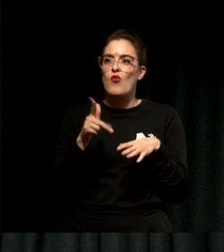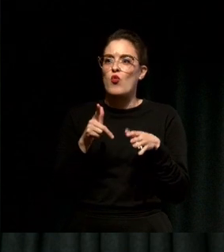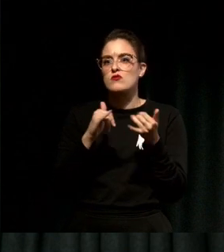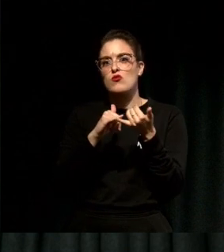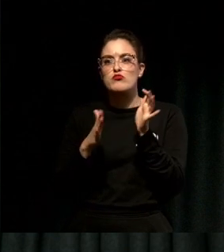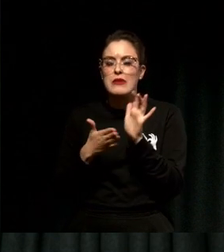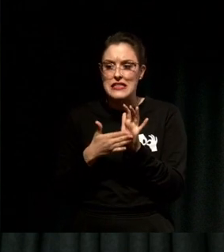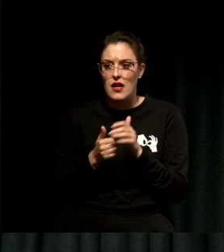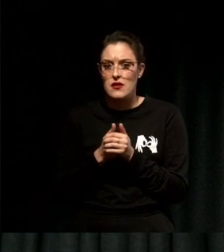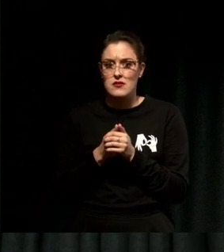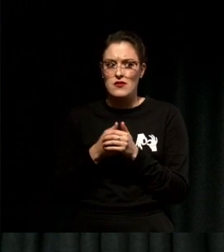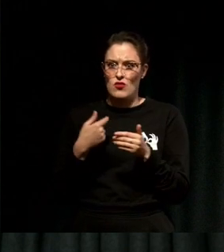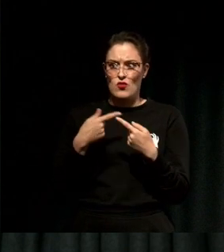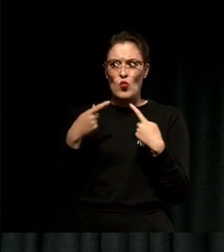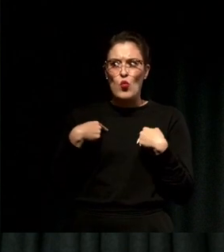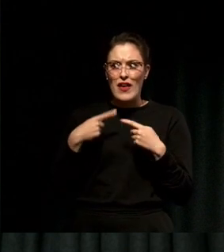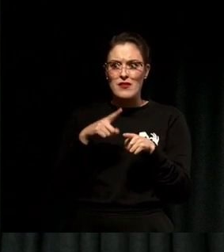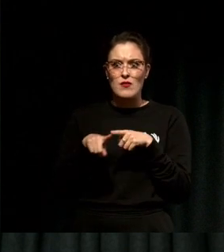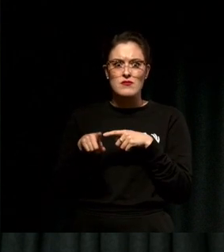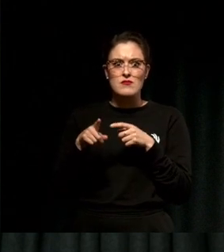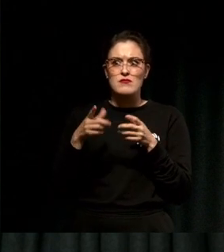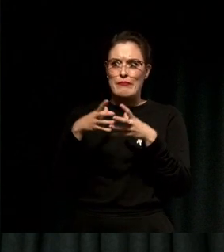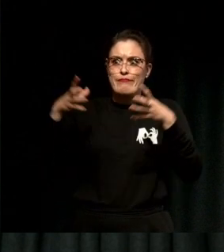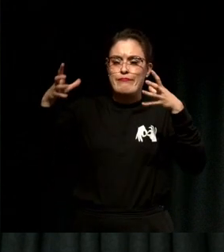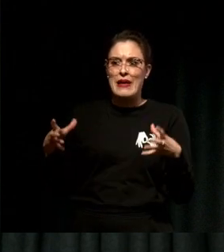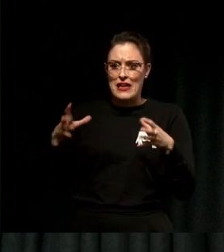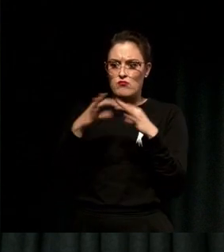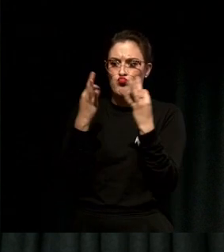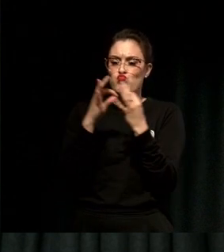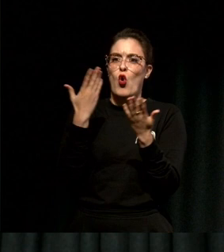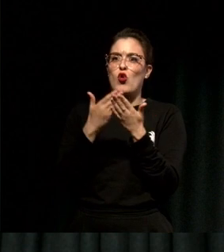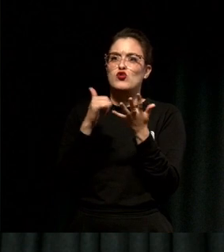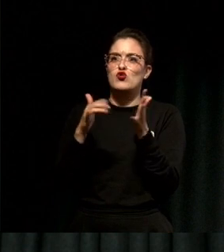We've built Partnerships with major institutions like museums, art galleries, and theater companies.